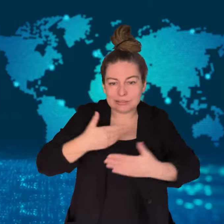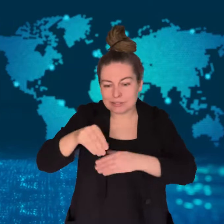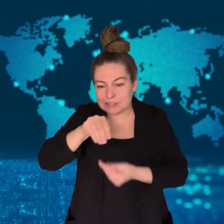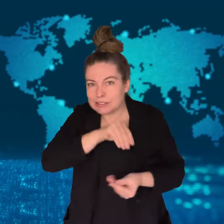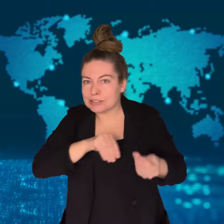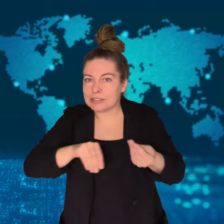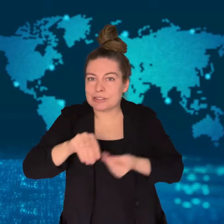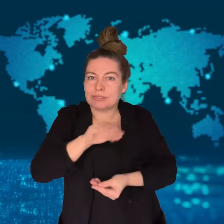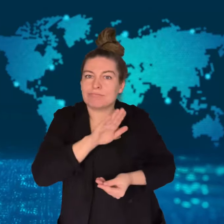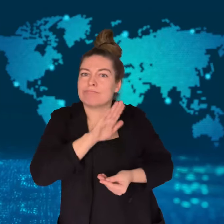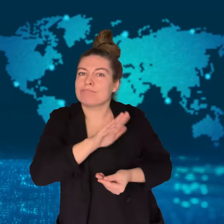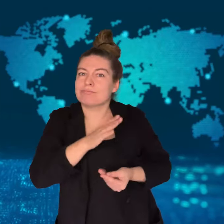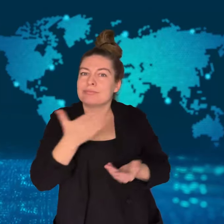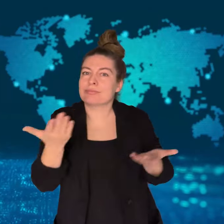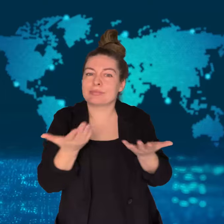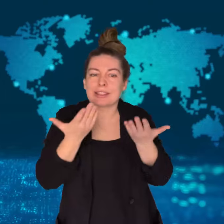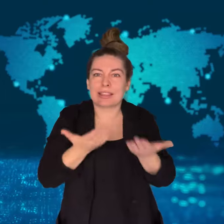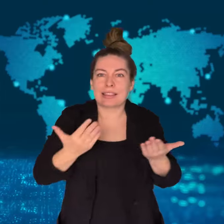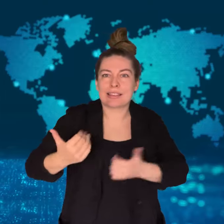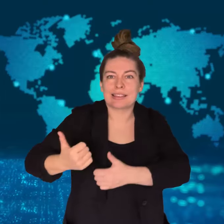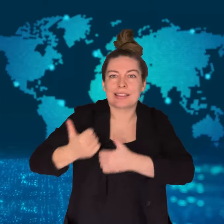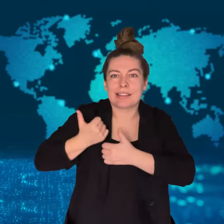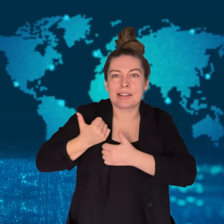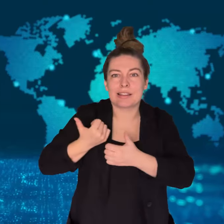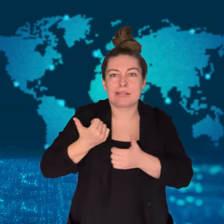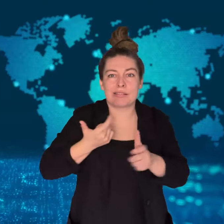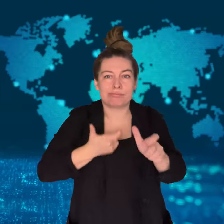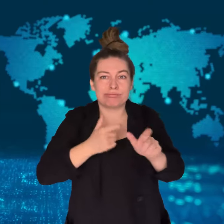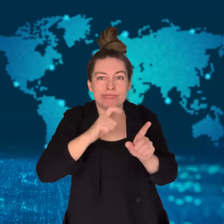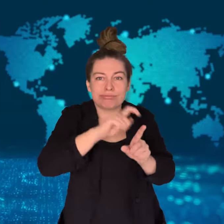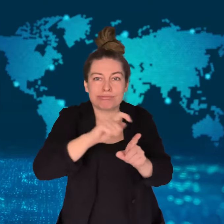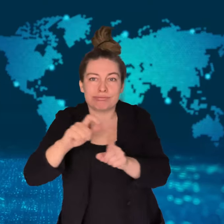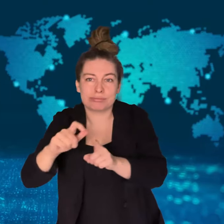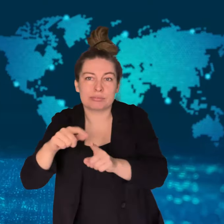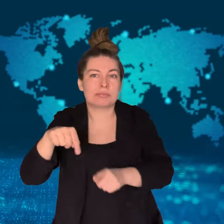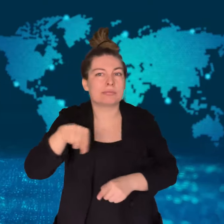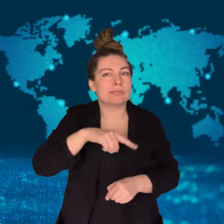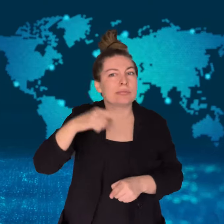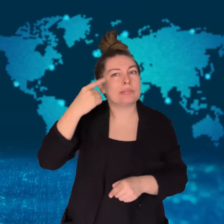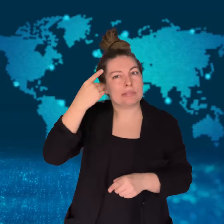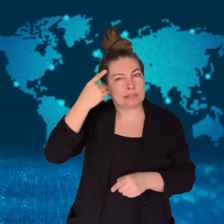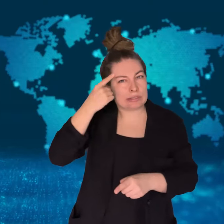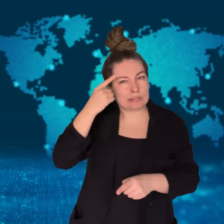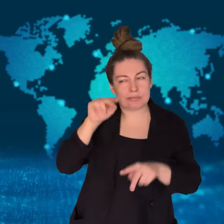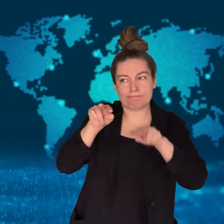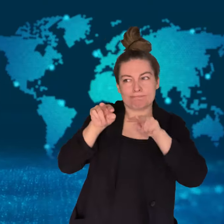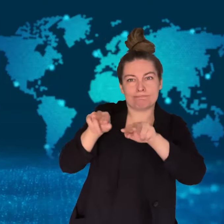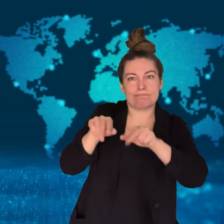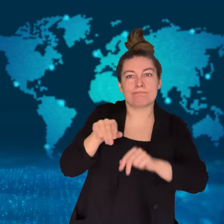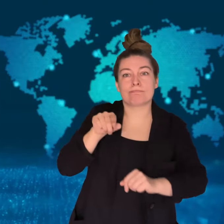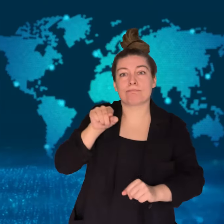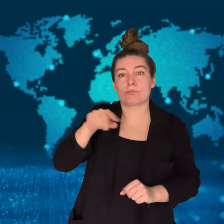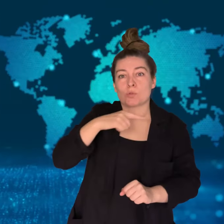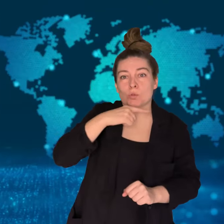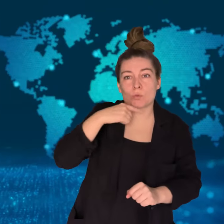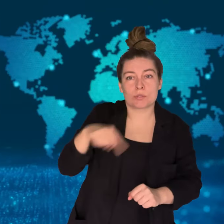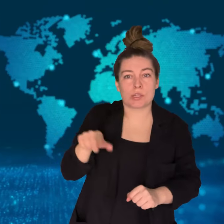Ukraine has begun to struggle with ammunition and equipment.